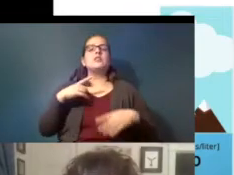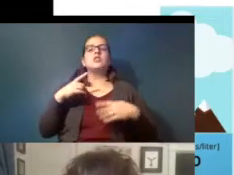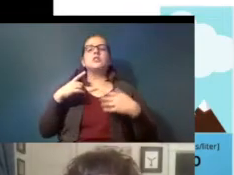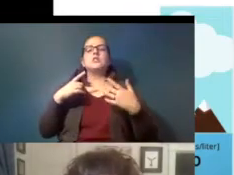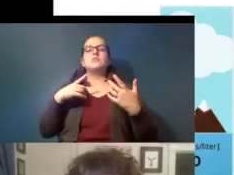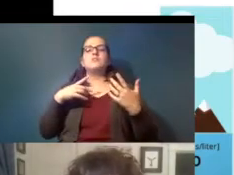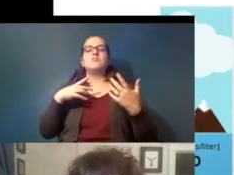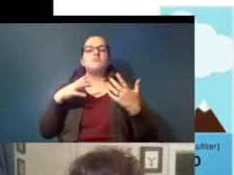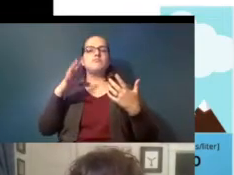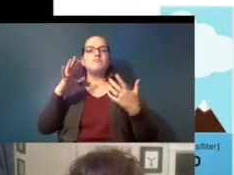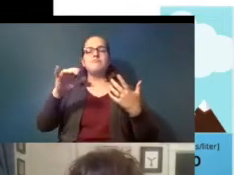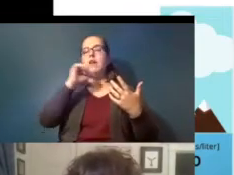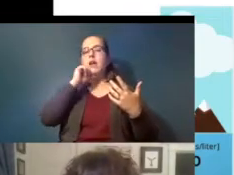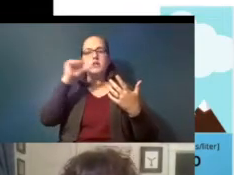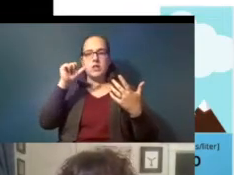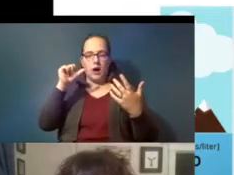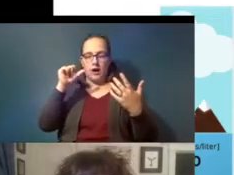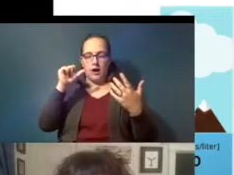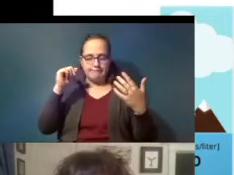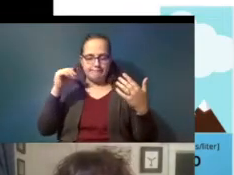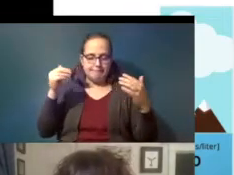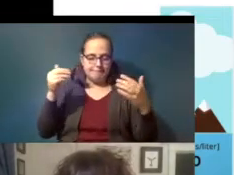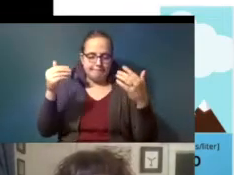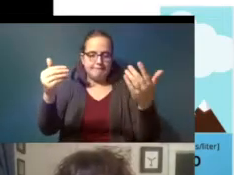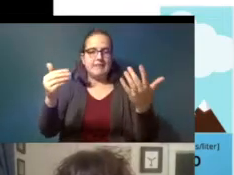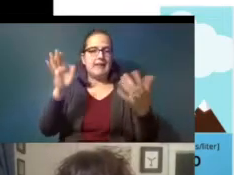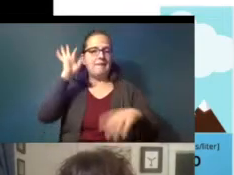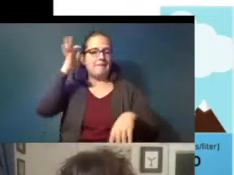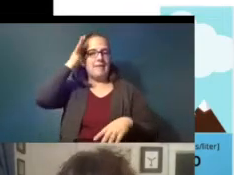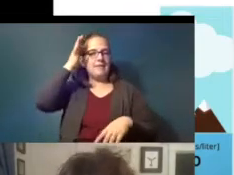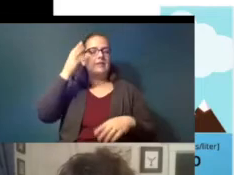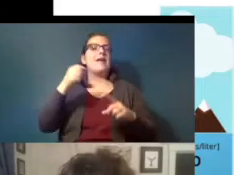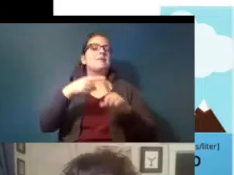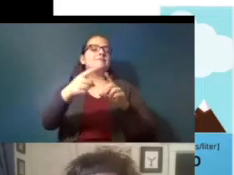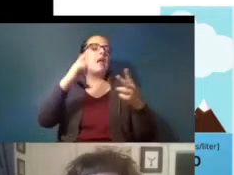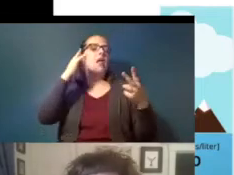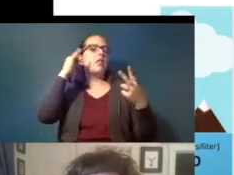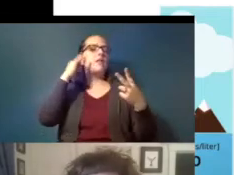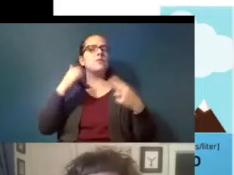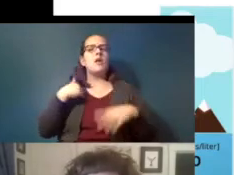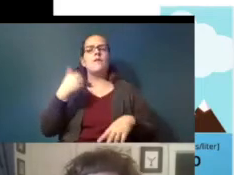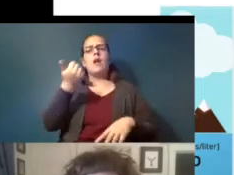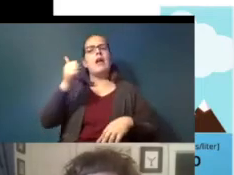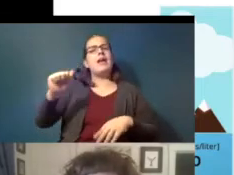not moving in federally and some in california is there any in oregon that you know of that's